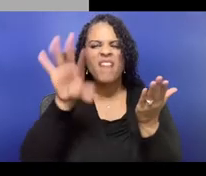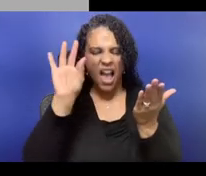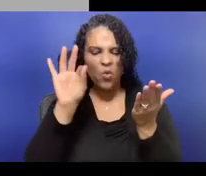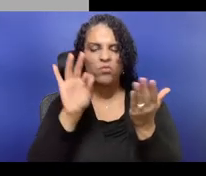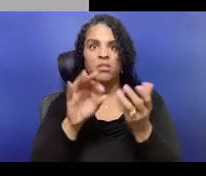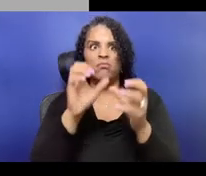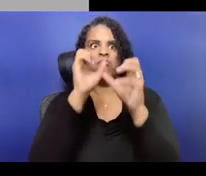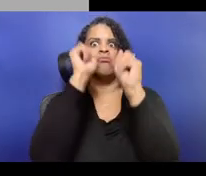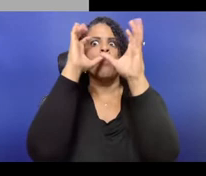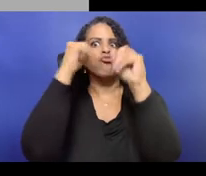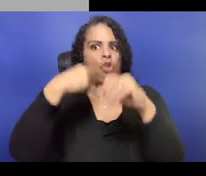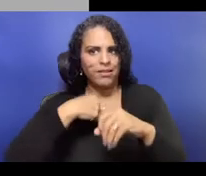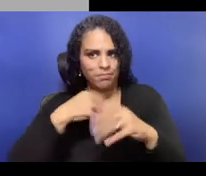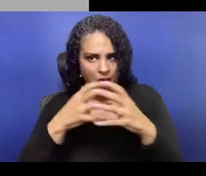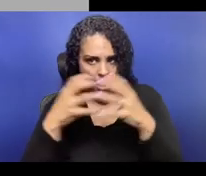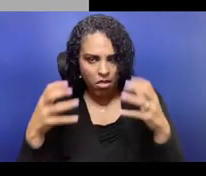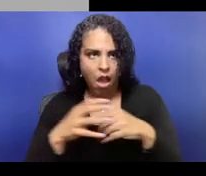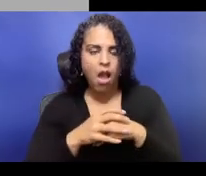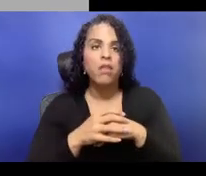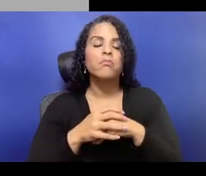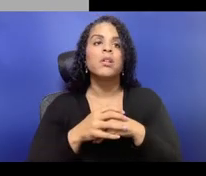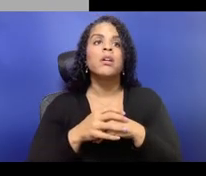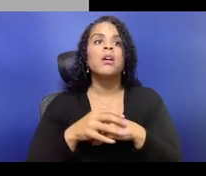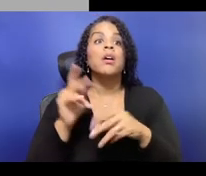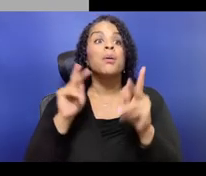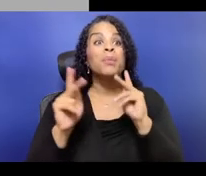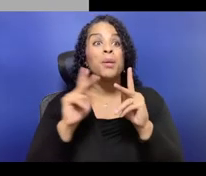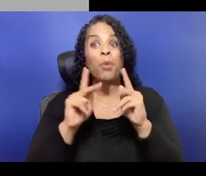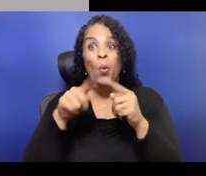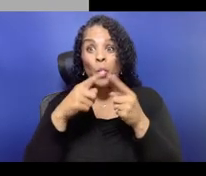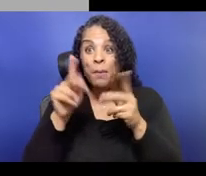And you can see we actually, we actually for all of our shows, come up with three budgets,